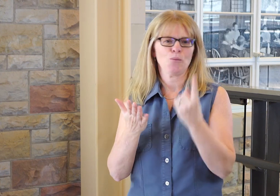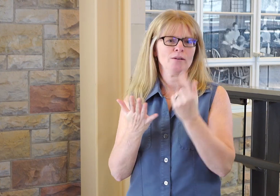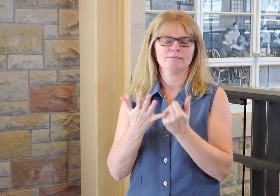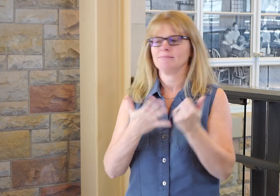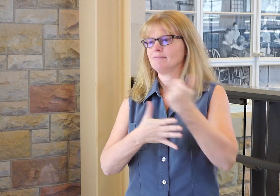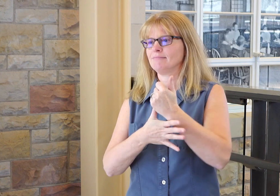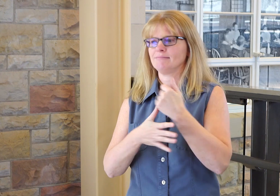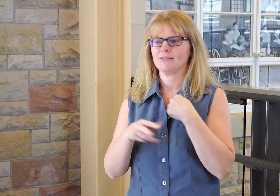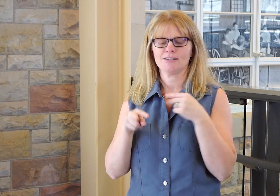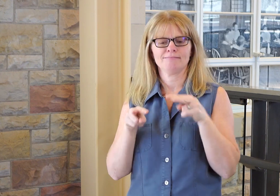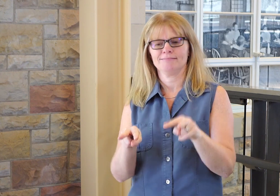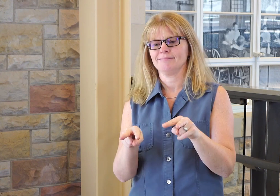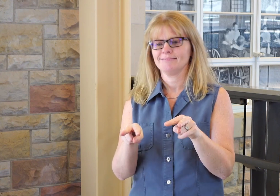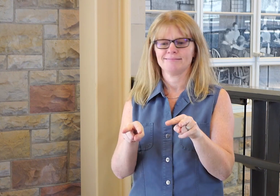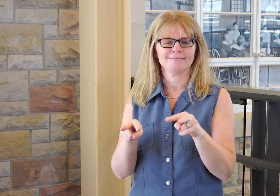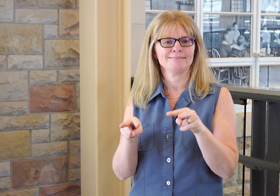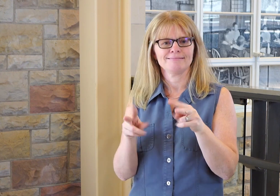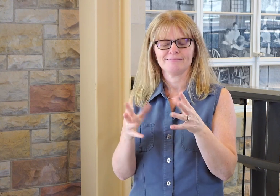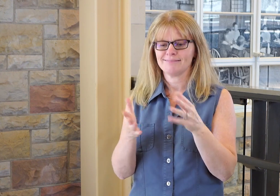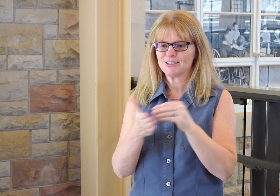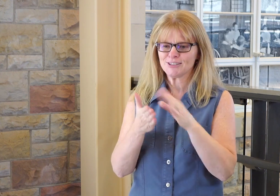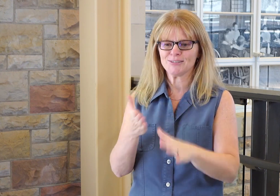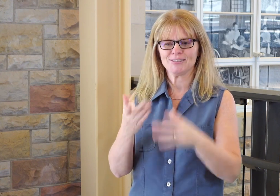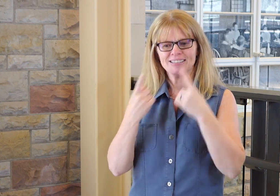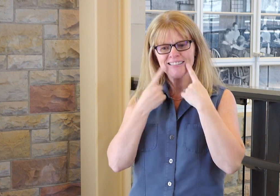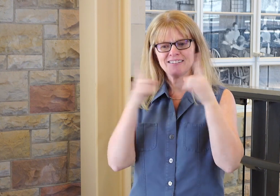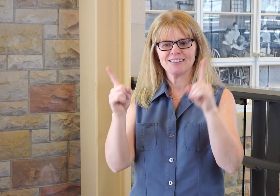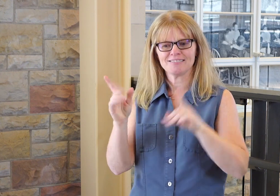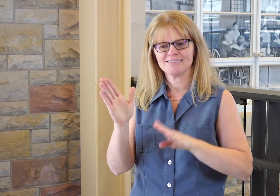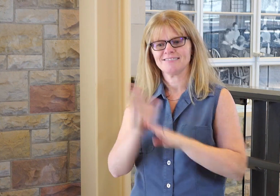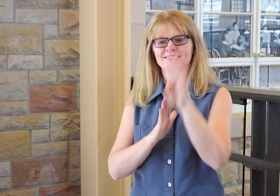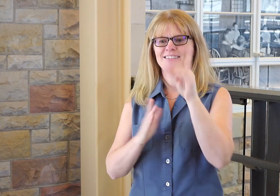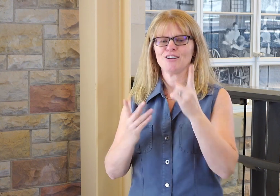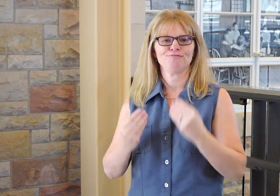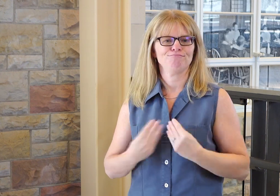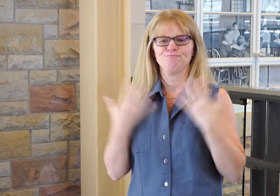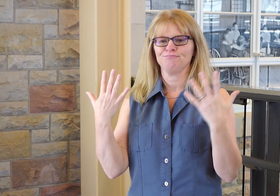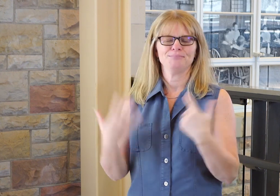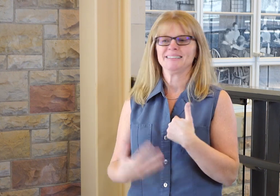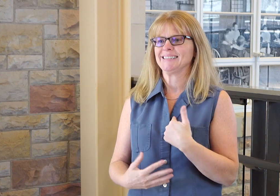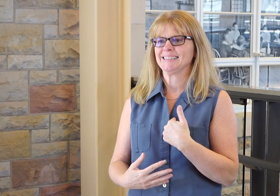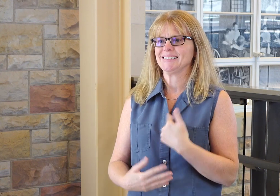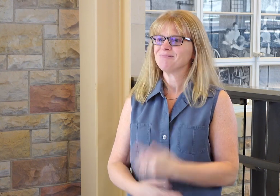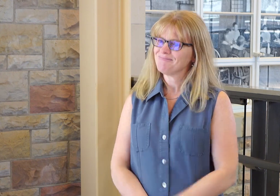and above all the students. Watching them succeed and thrive is inspirational.